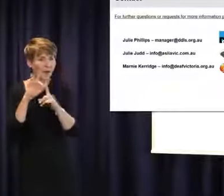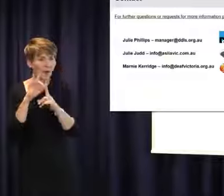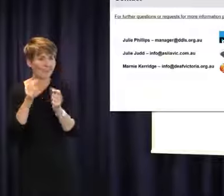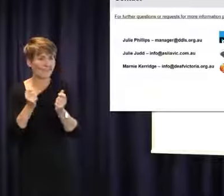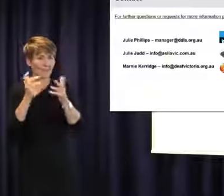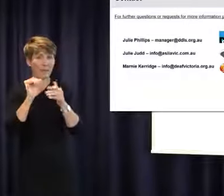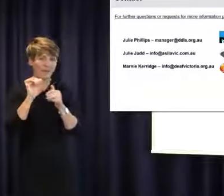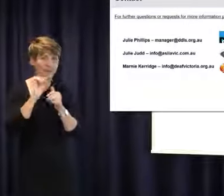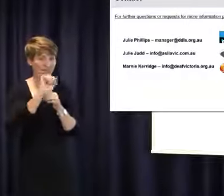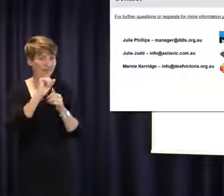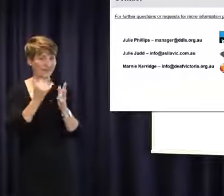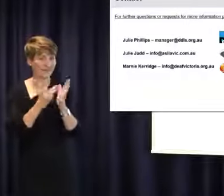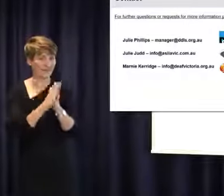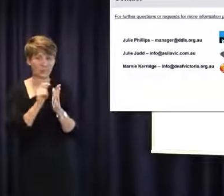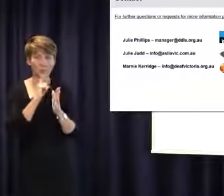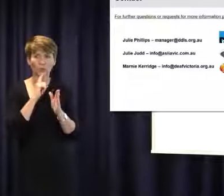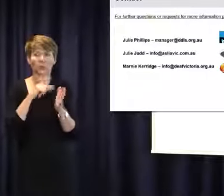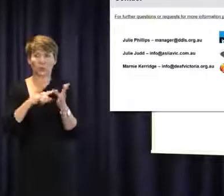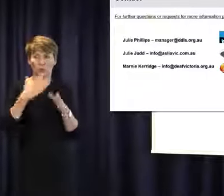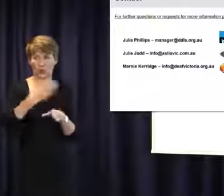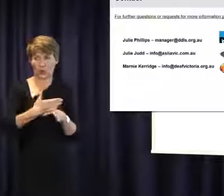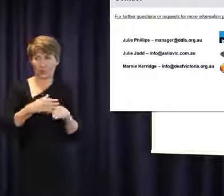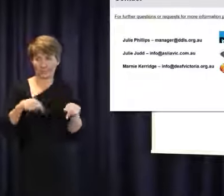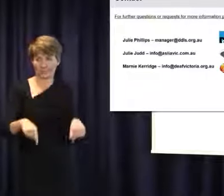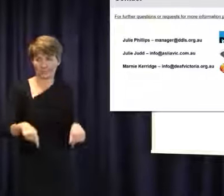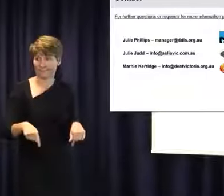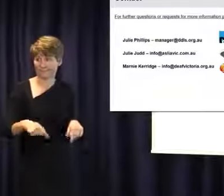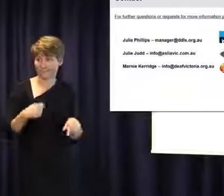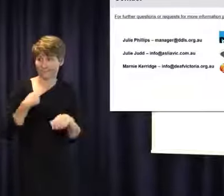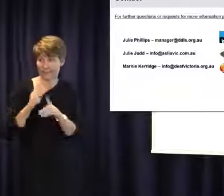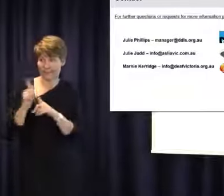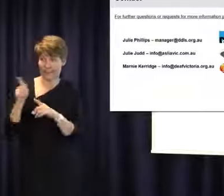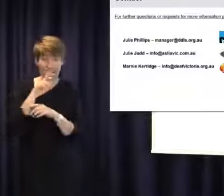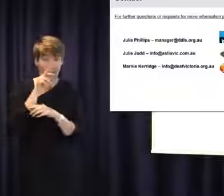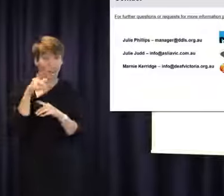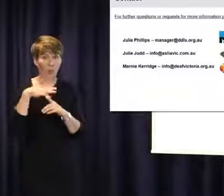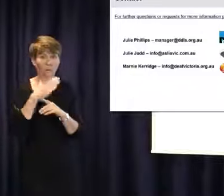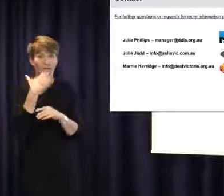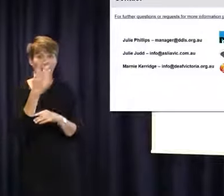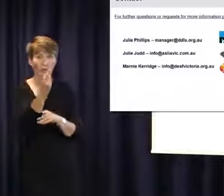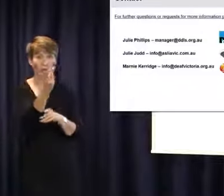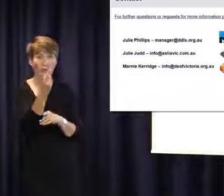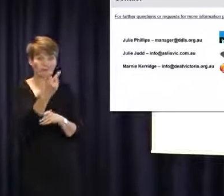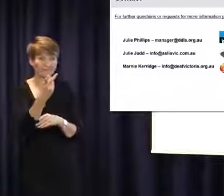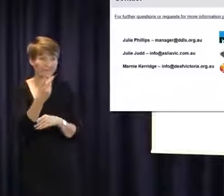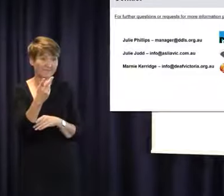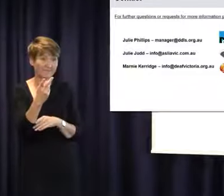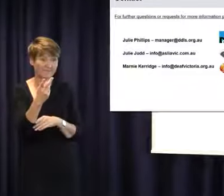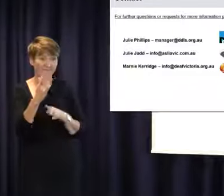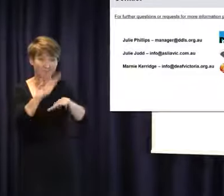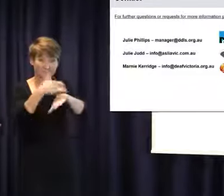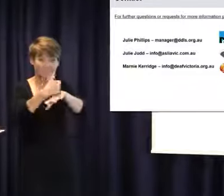to work. So I like Marnie, would like to thank them. Because of their kindness in letting